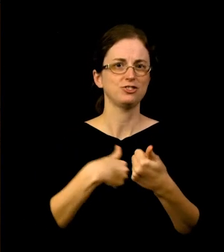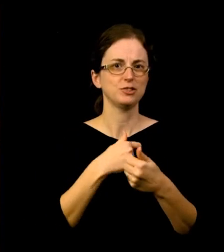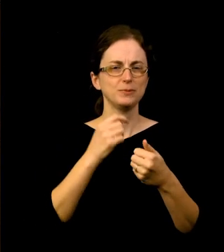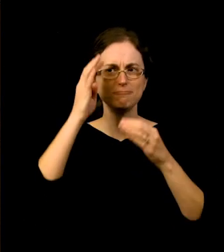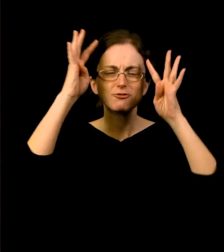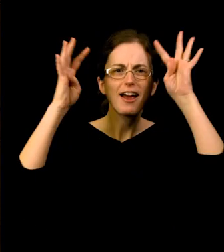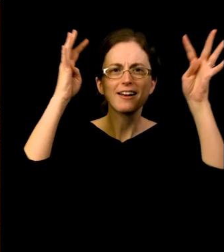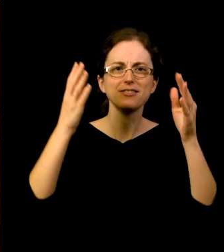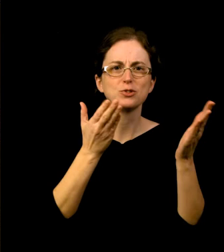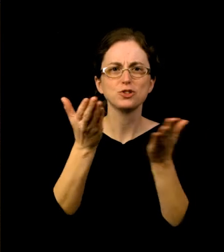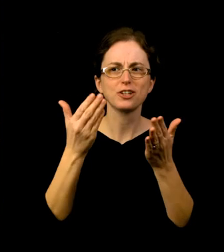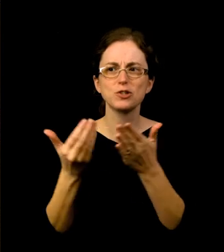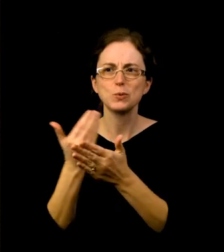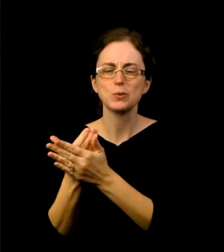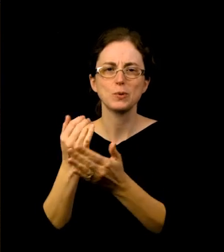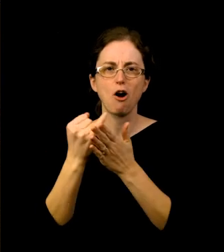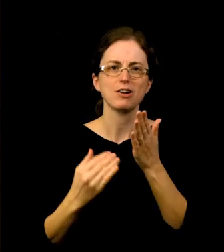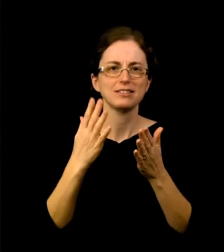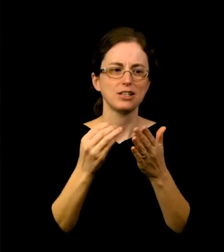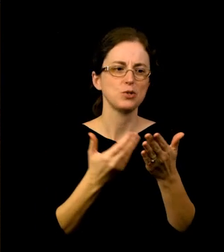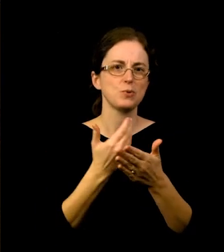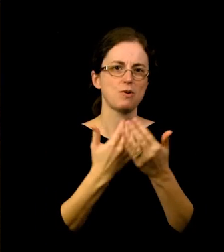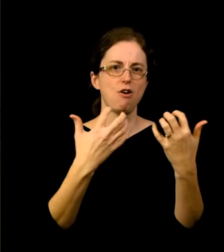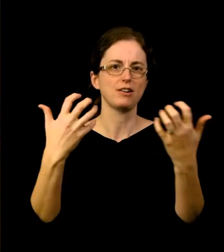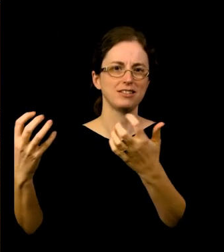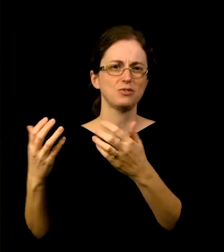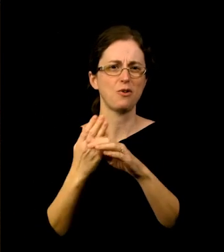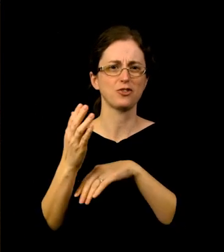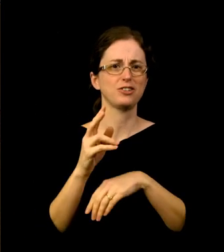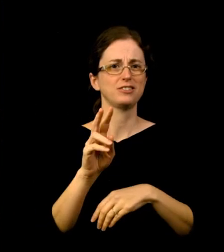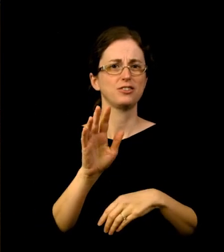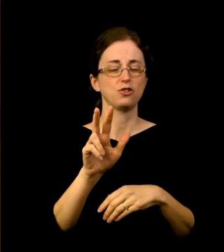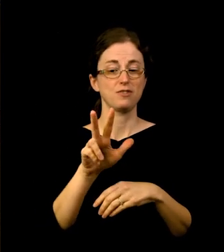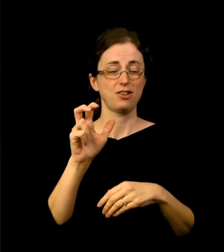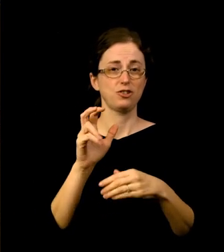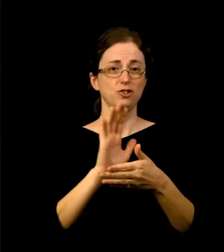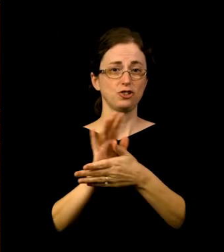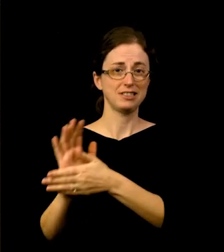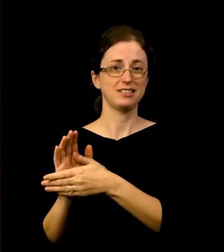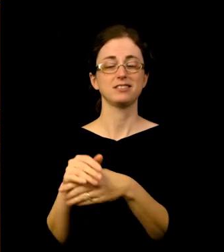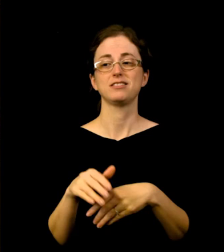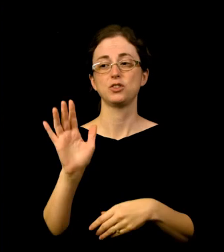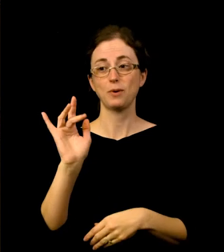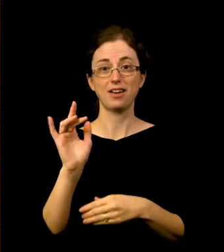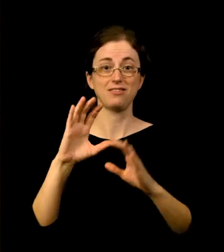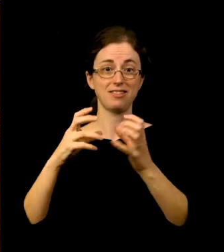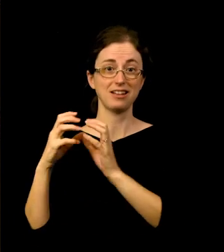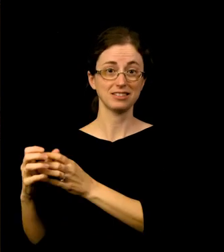25 classes, and awarding with the Art Museum over $100,000 in grants to media arts creatives we are looking forward